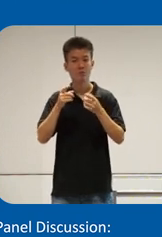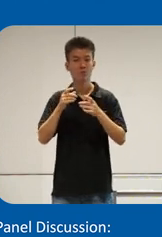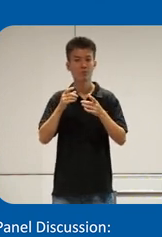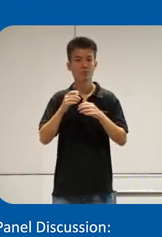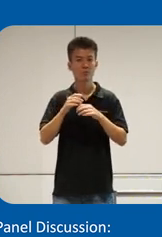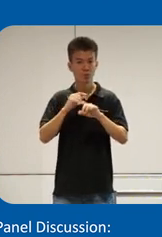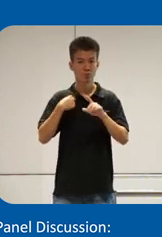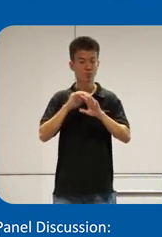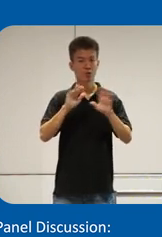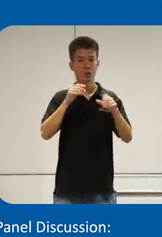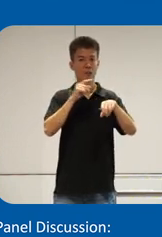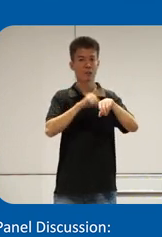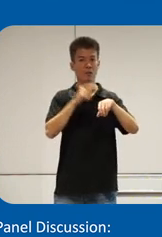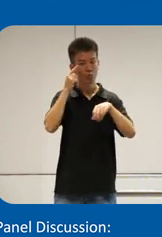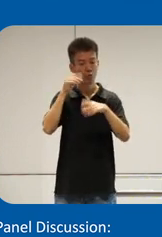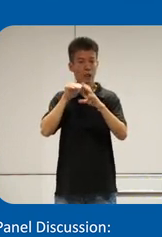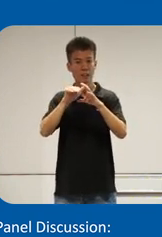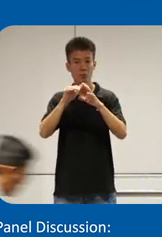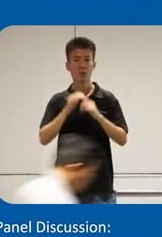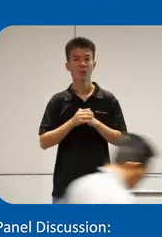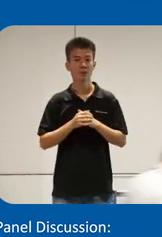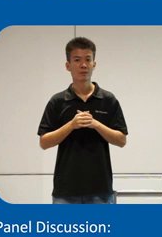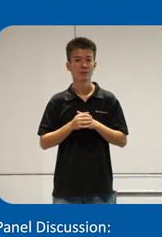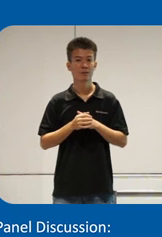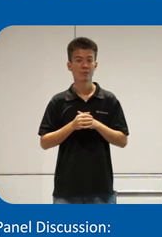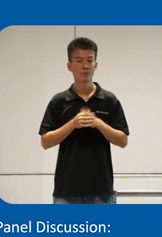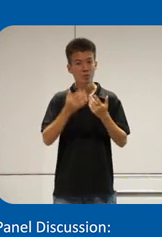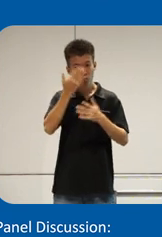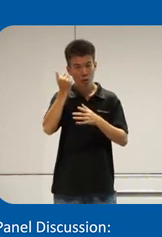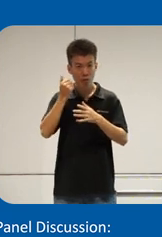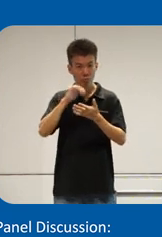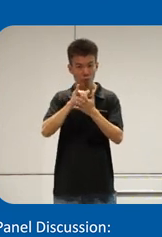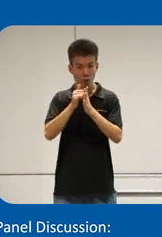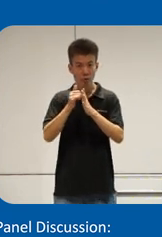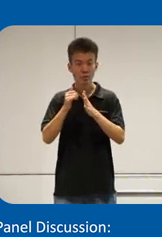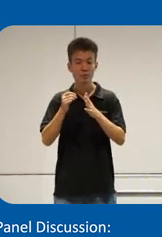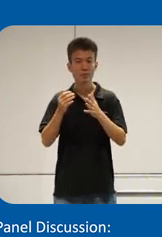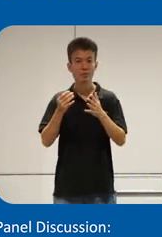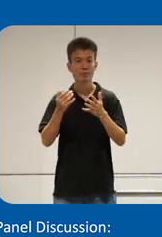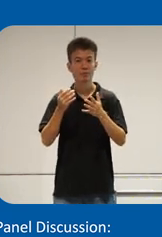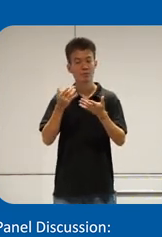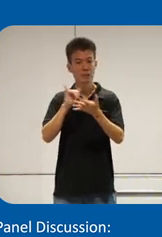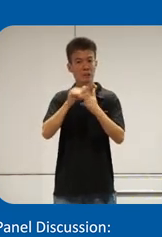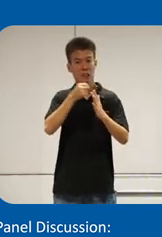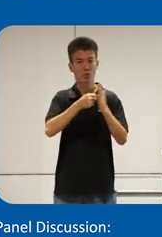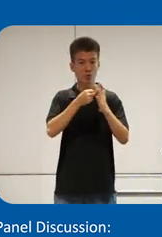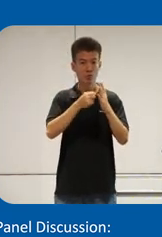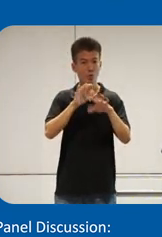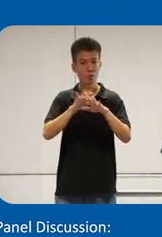we don't have time for accessibility so forget all of those um advocating on the rest of the world so